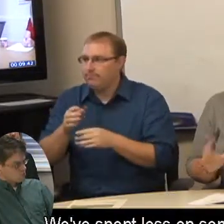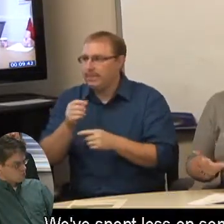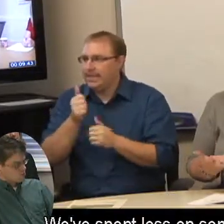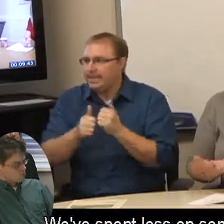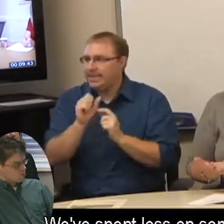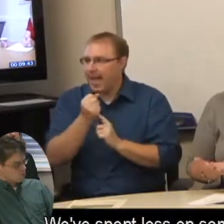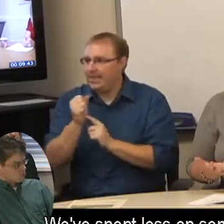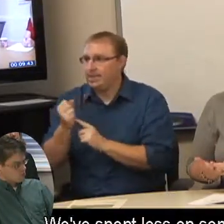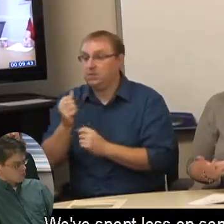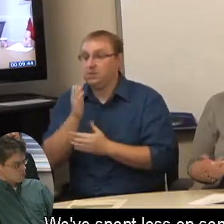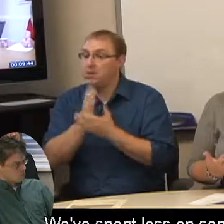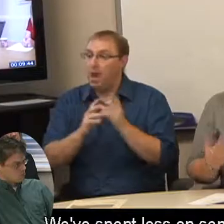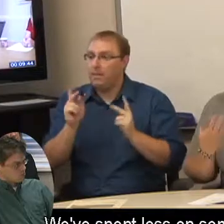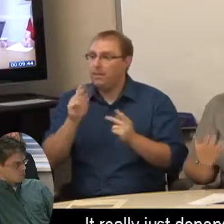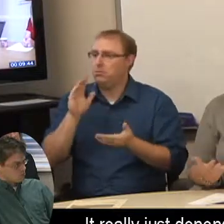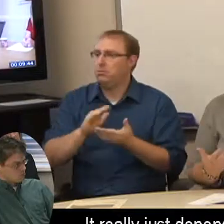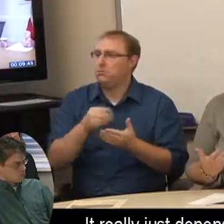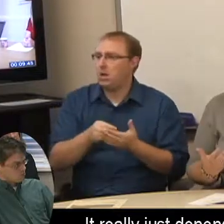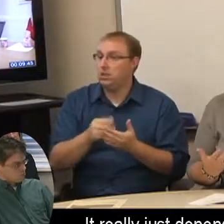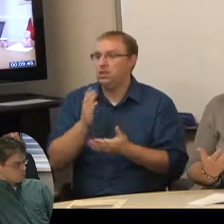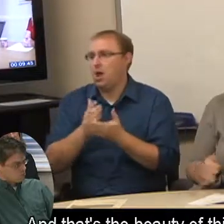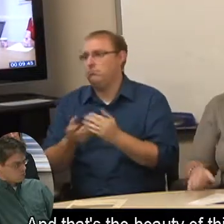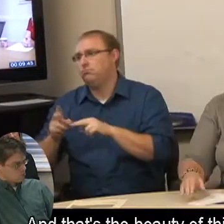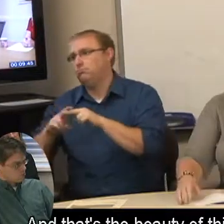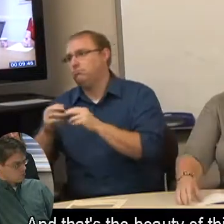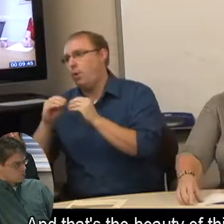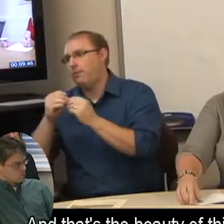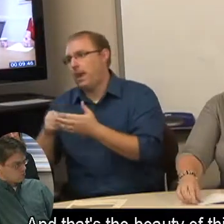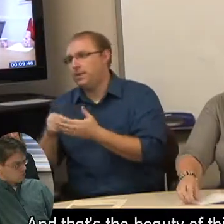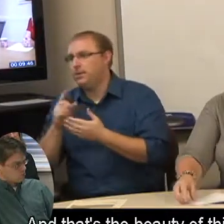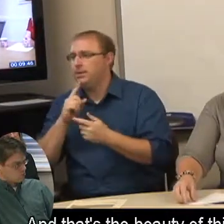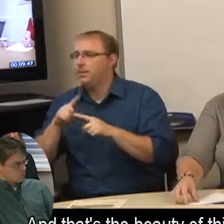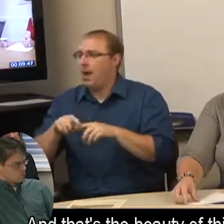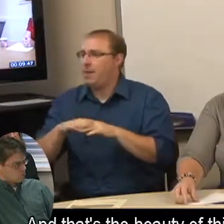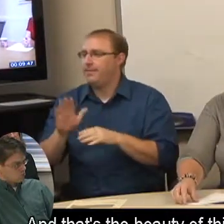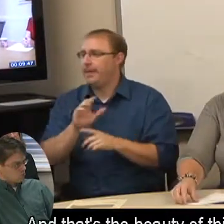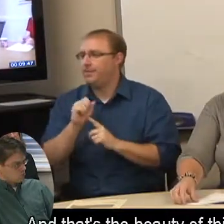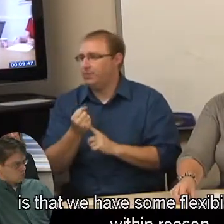We've spent less on some folks. It really just depends. And that's the beauty of this program